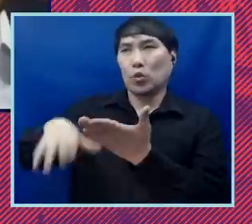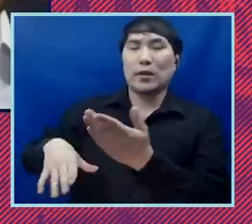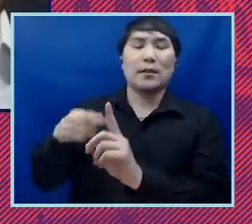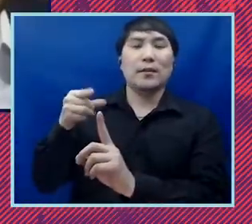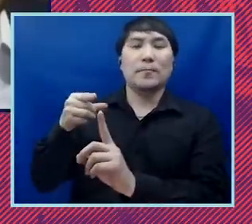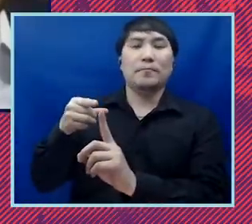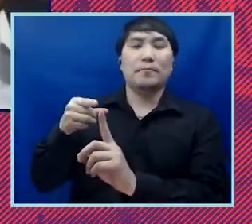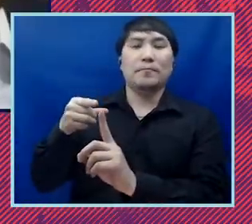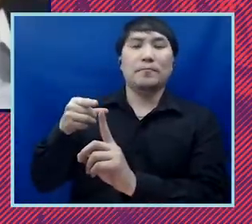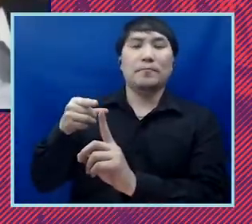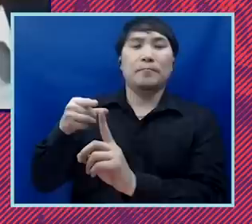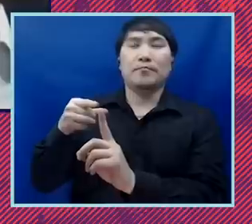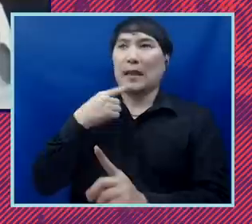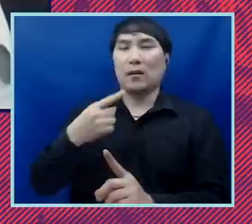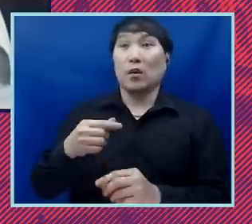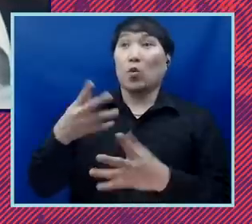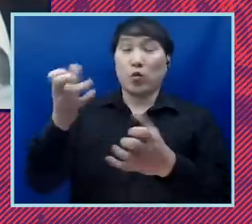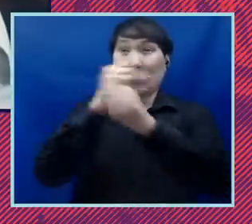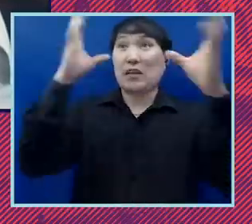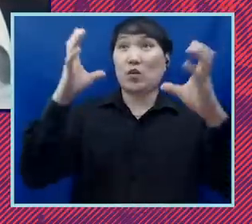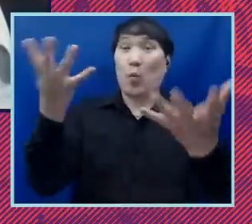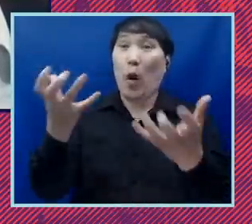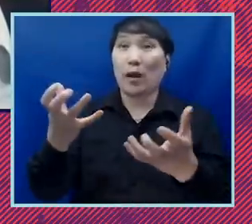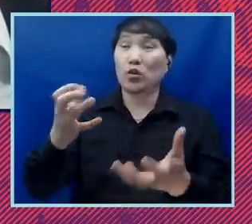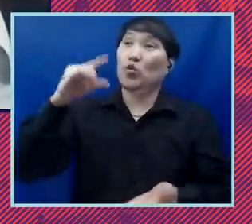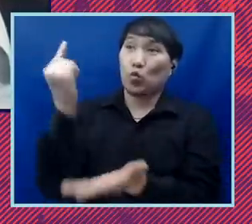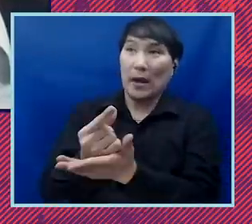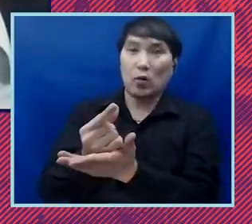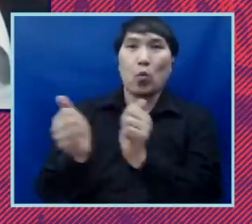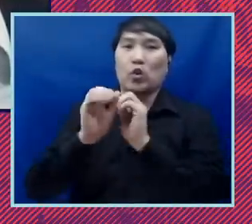graduate uh debt-free free that's what we should be asking for from our federal government okay